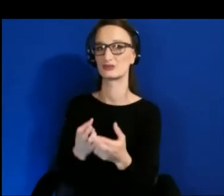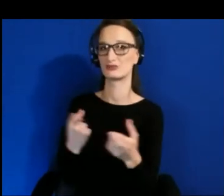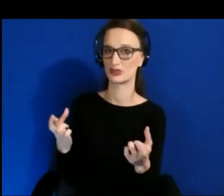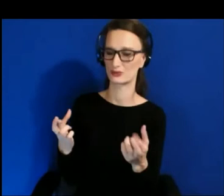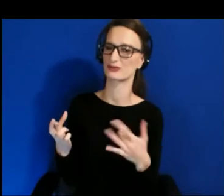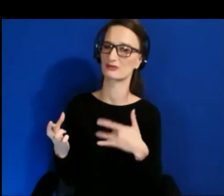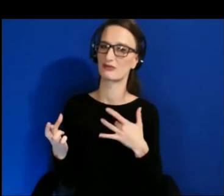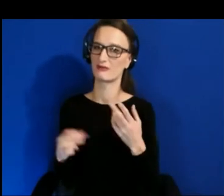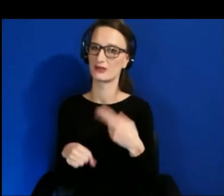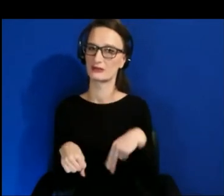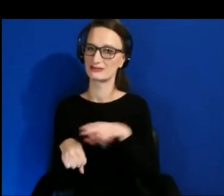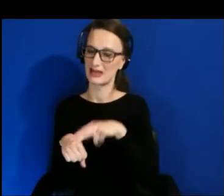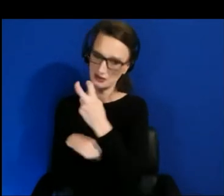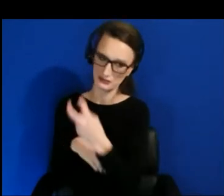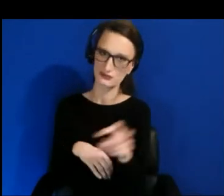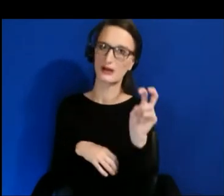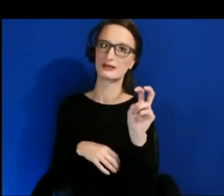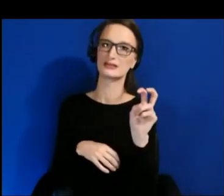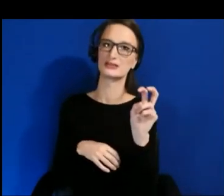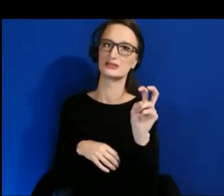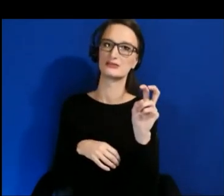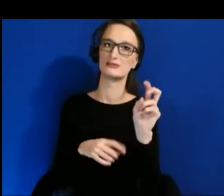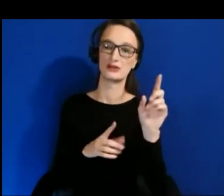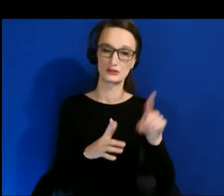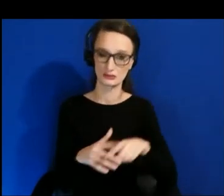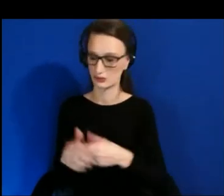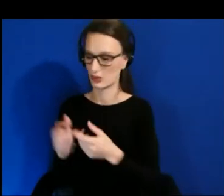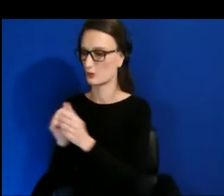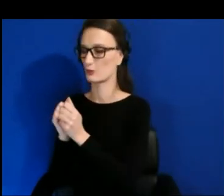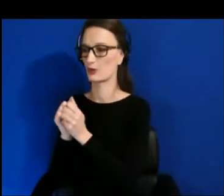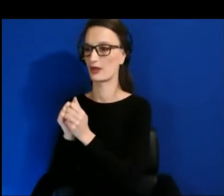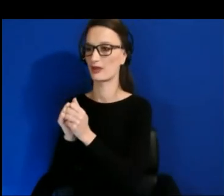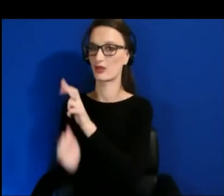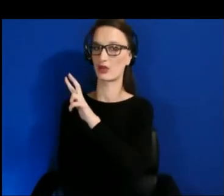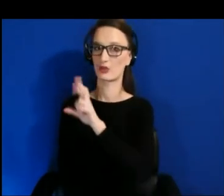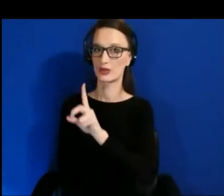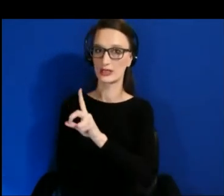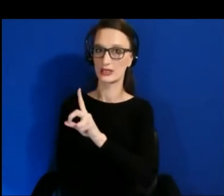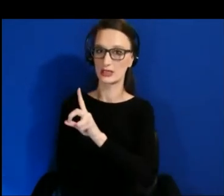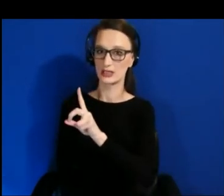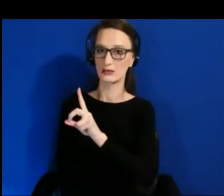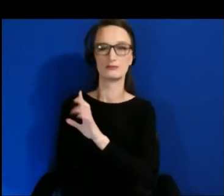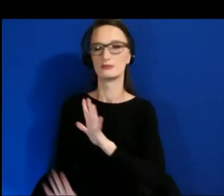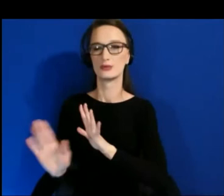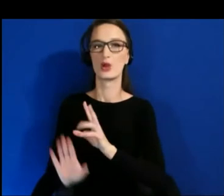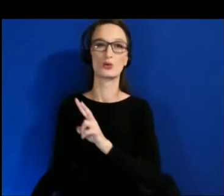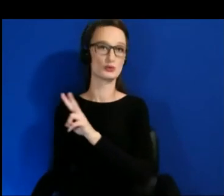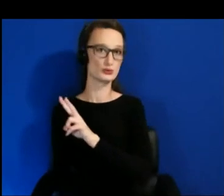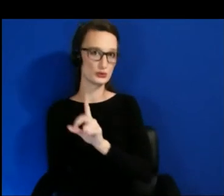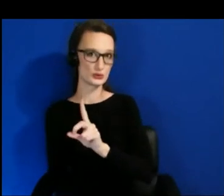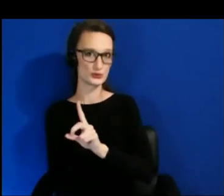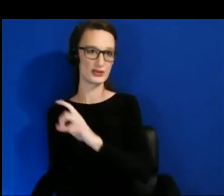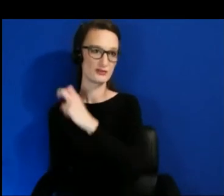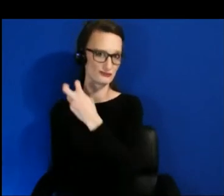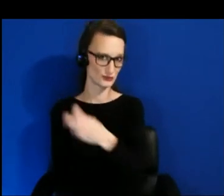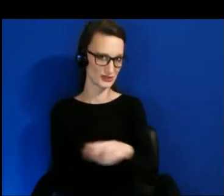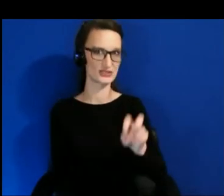to go from a two dimensional web site to a three dimensional web site and eventually wrapping it